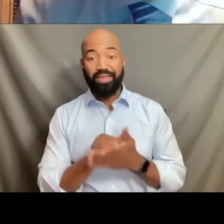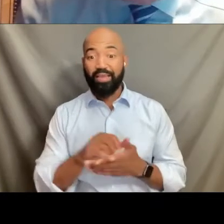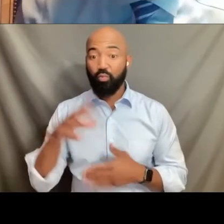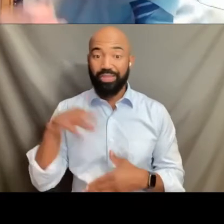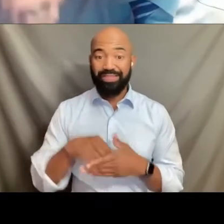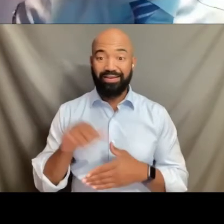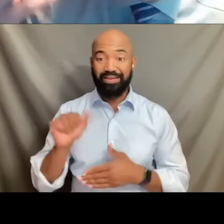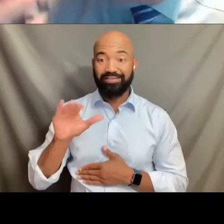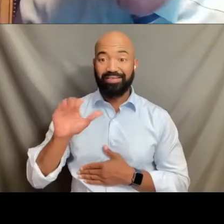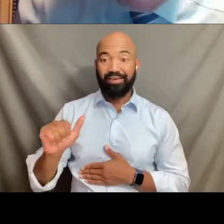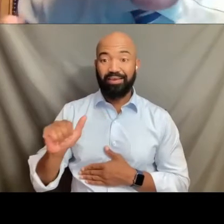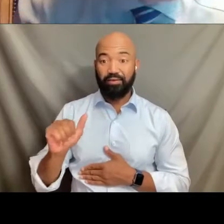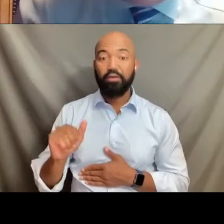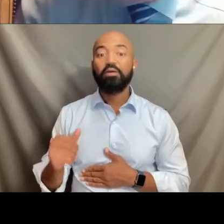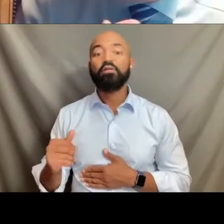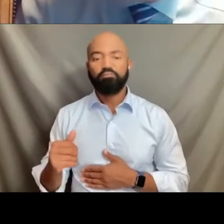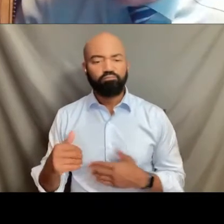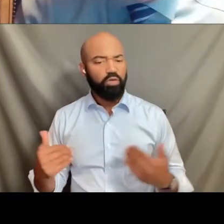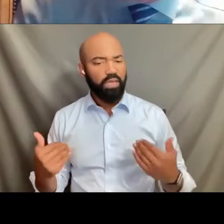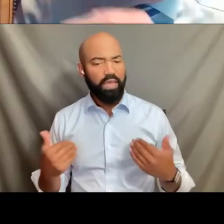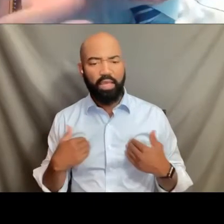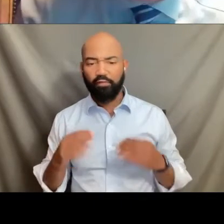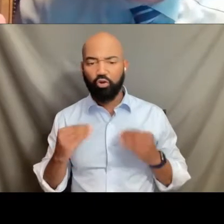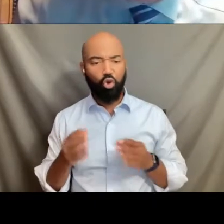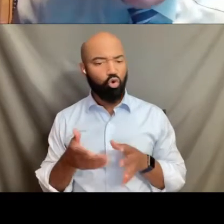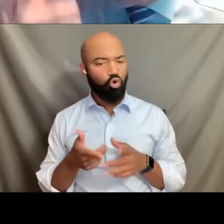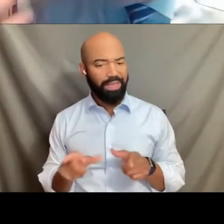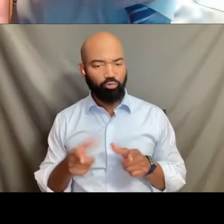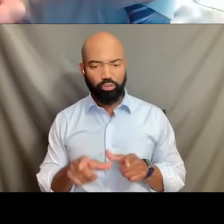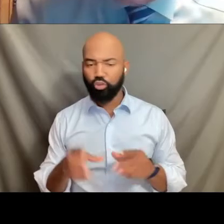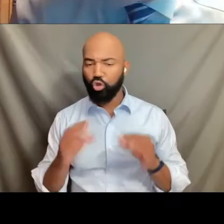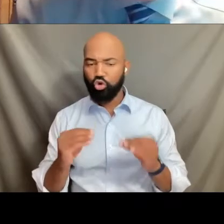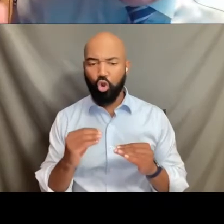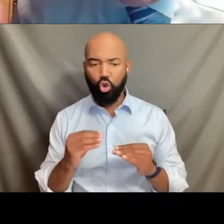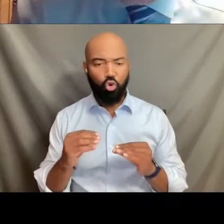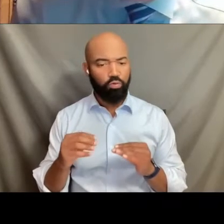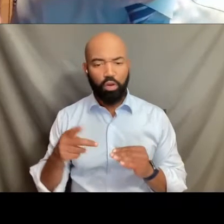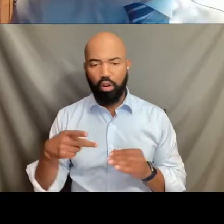likewise we have no language, no provisions that would in any way inhibit